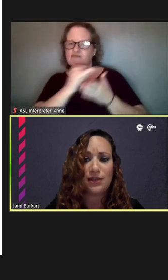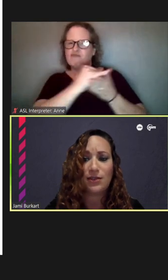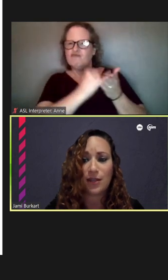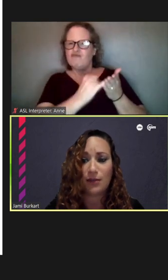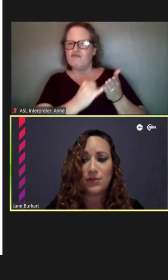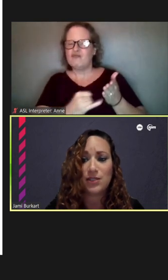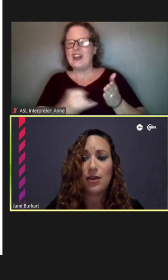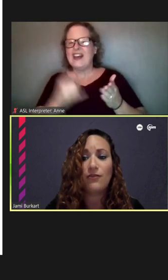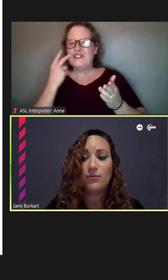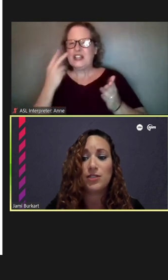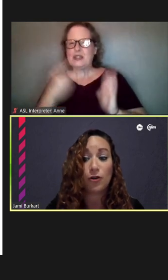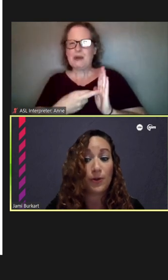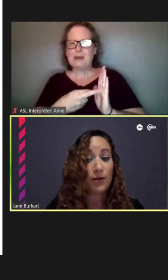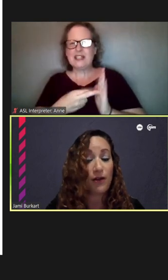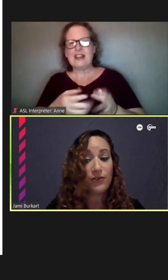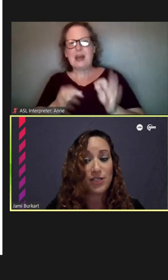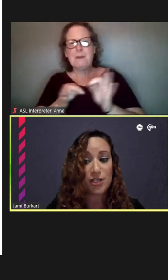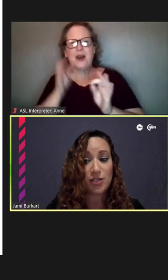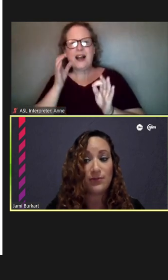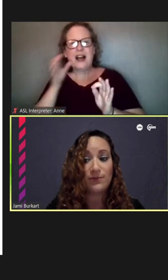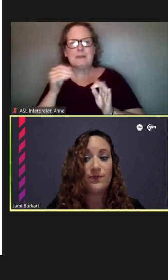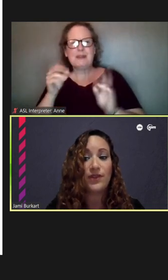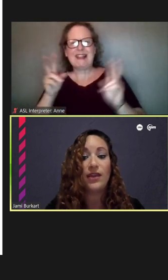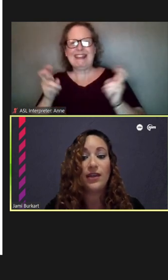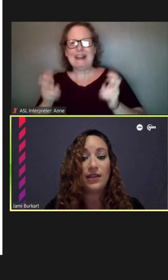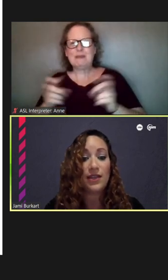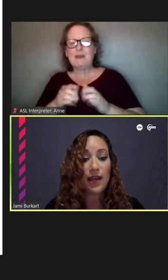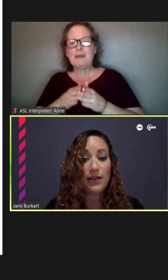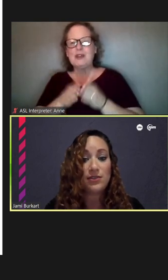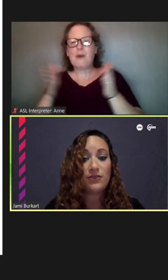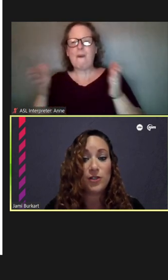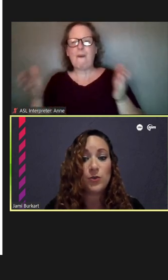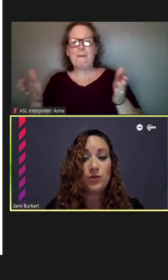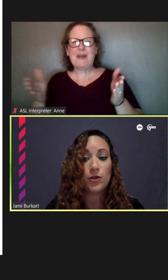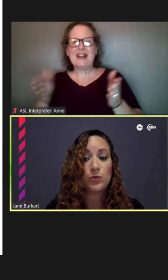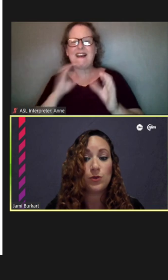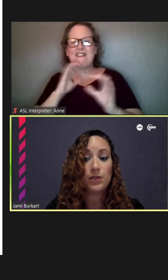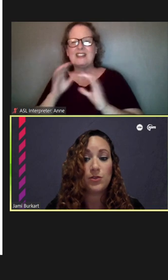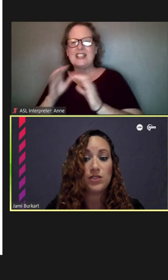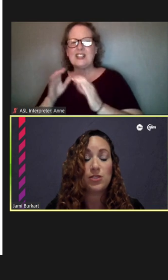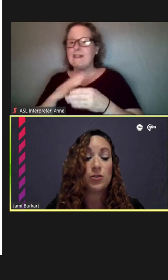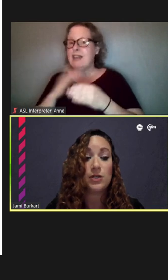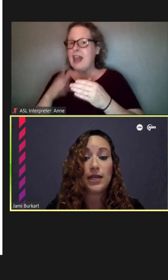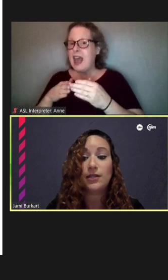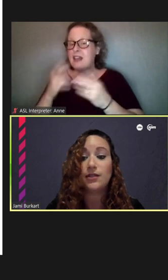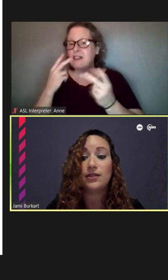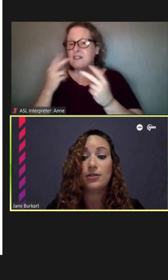and themes from this open conversation. In the end, the visual notes will be used to create an